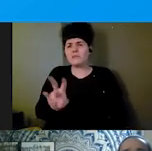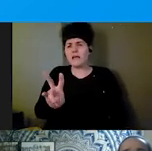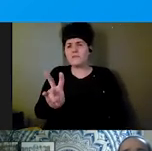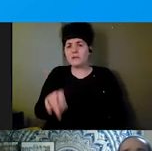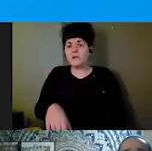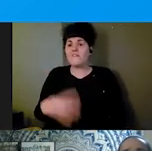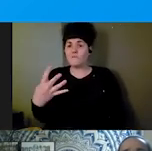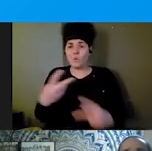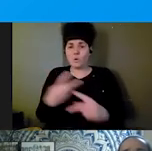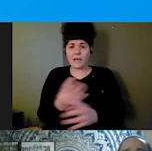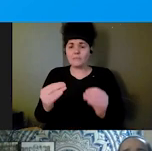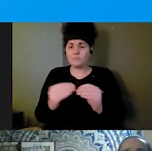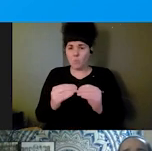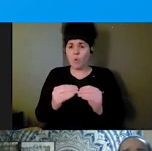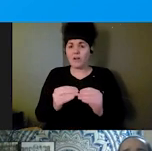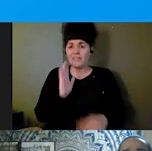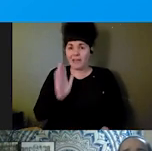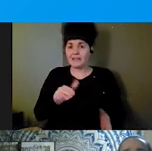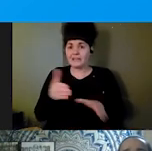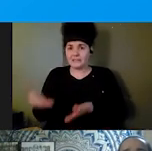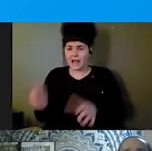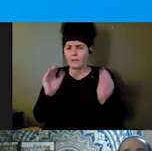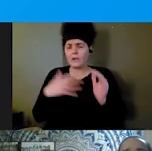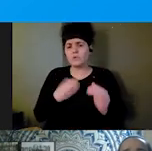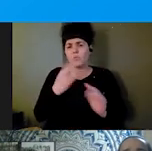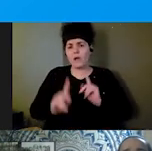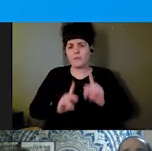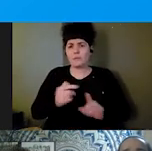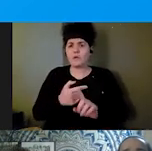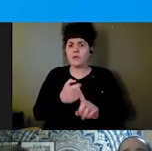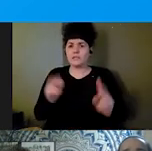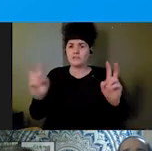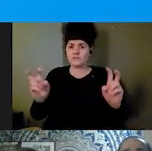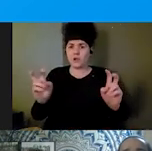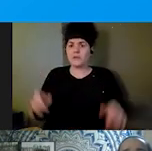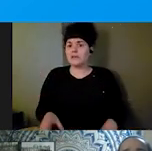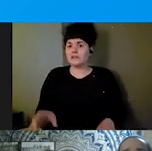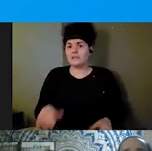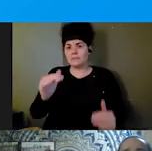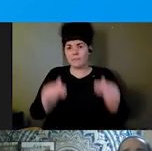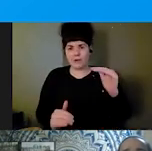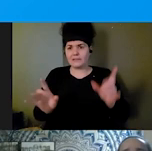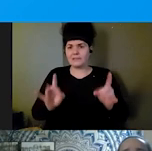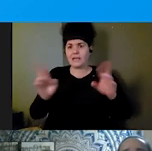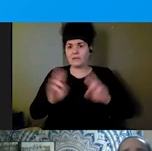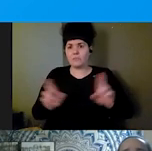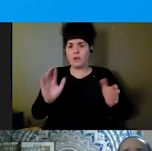quote comes from an article called "Disparity in Disaster Preparedness between Racial and Ethnic Groups."